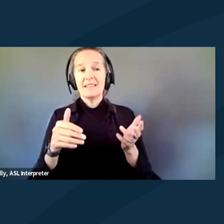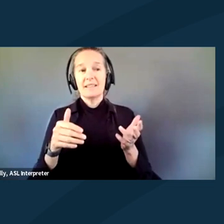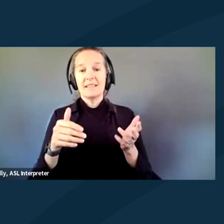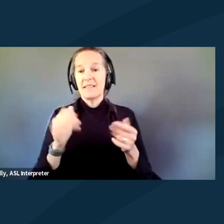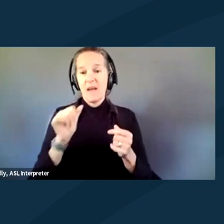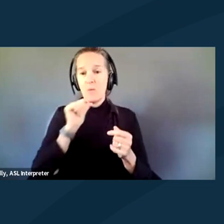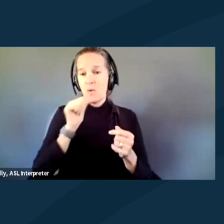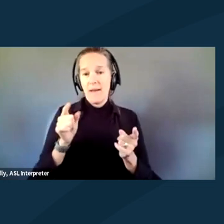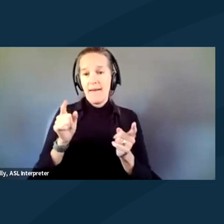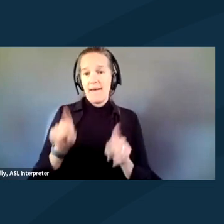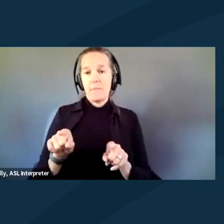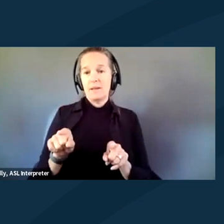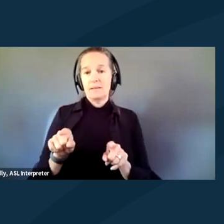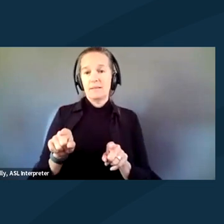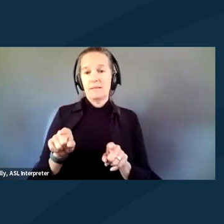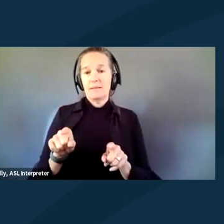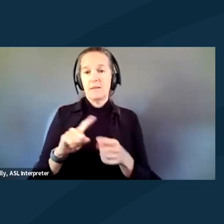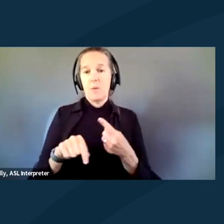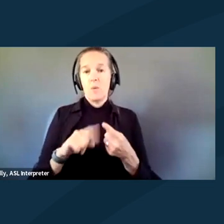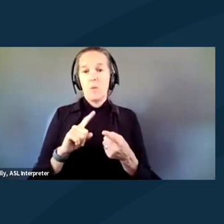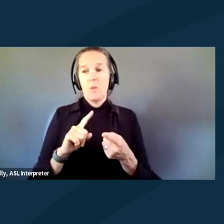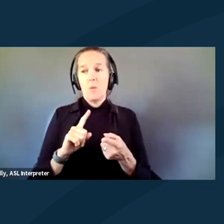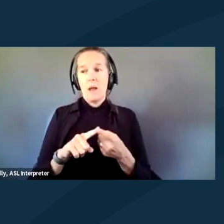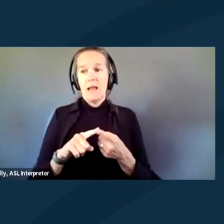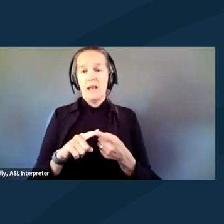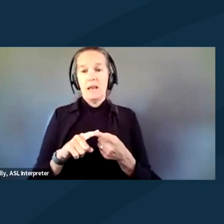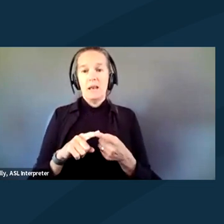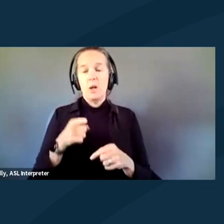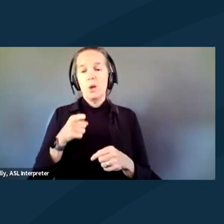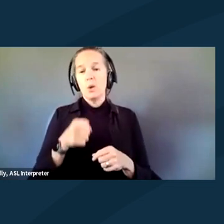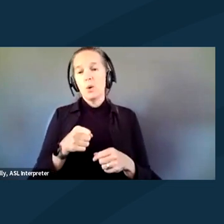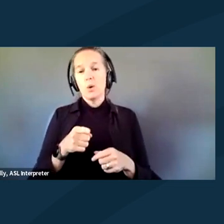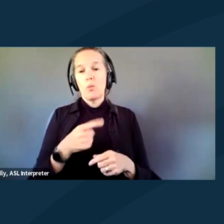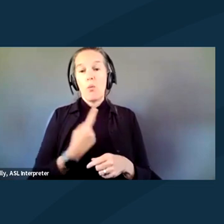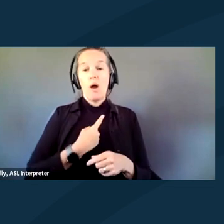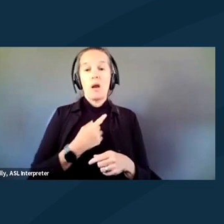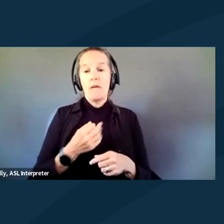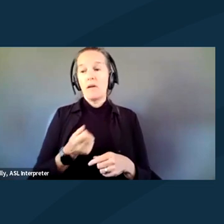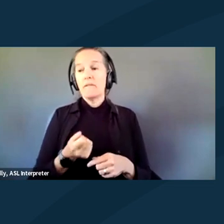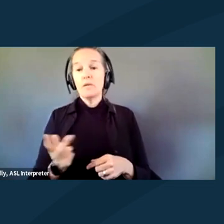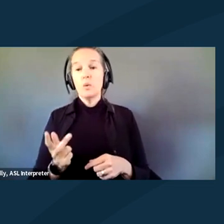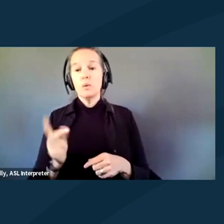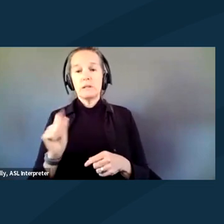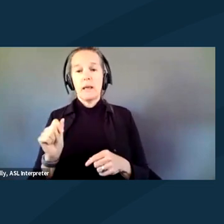when you are one of a few disabled people, that's less likely to happen.